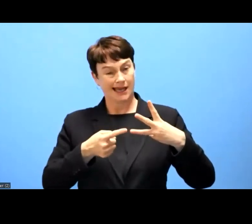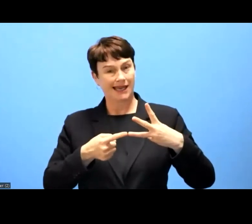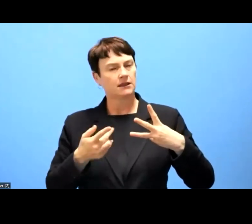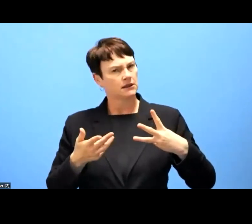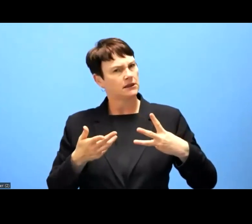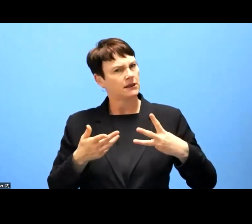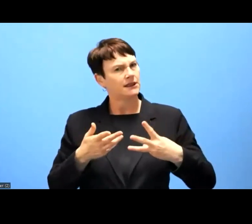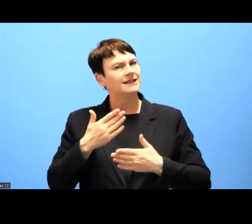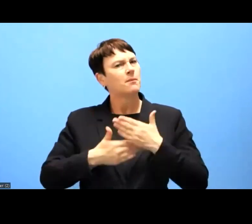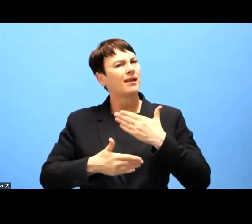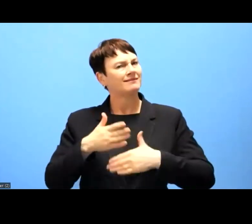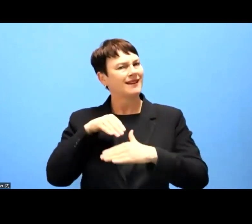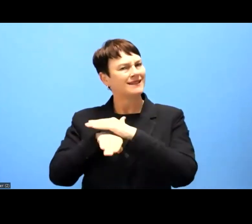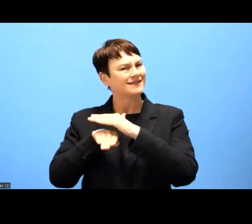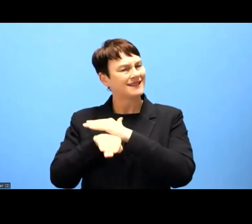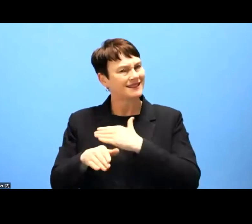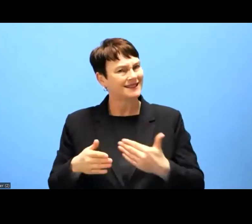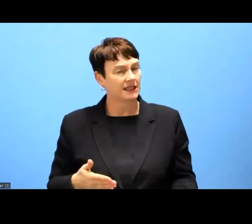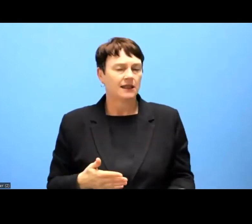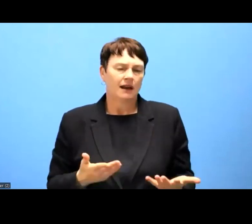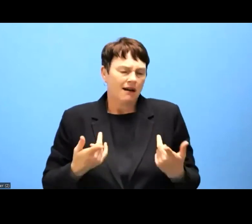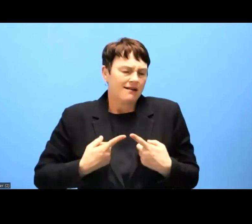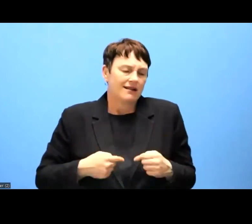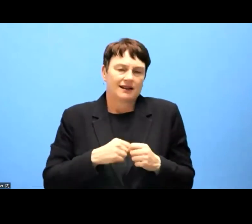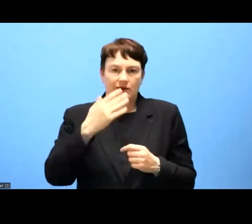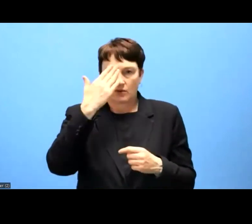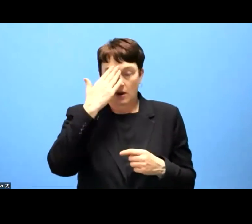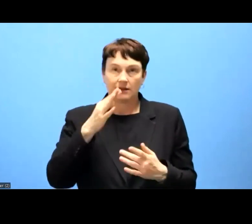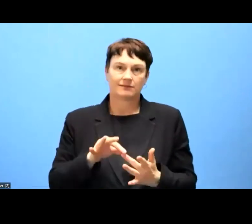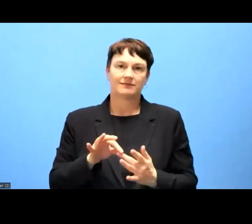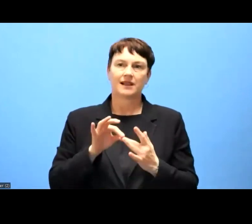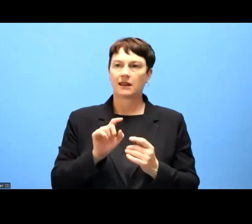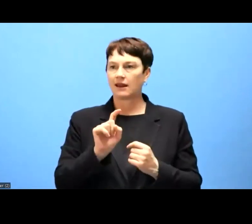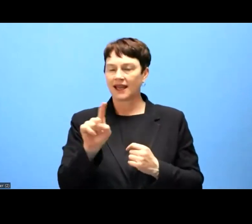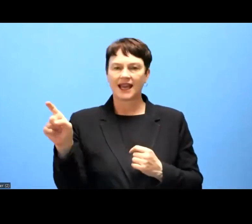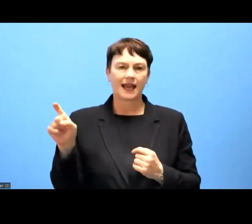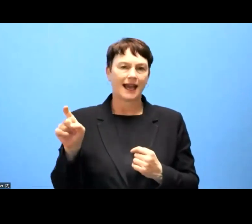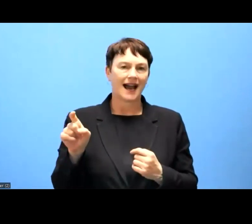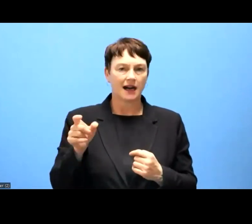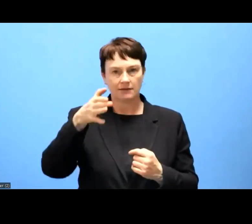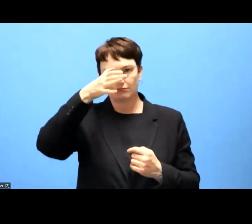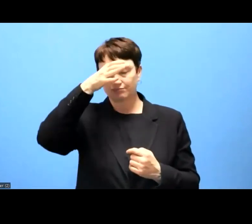all know, and particularly the accessibility experts, improve the user experience of all